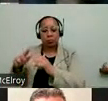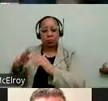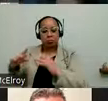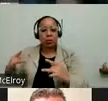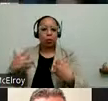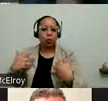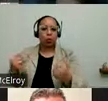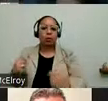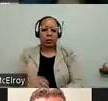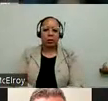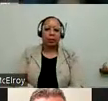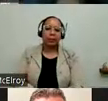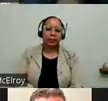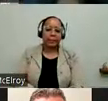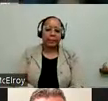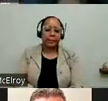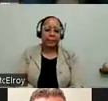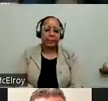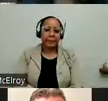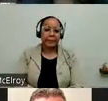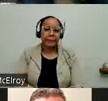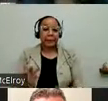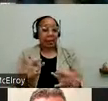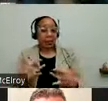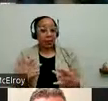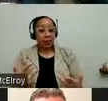So this is -- and then I was also joined by my fellow Commissioners,